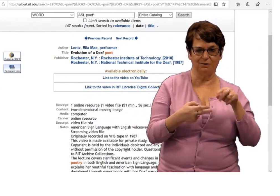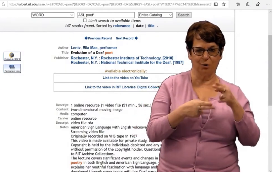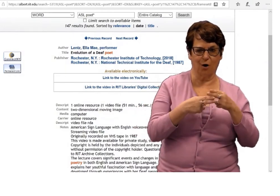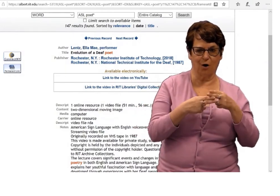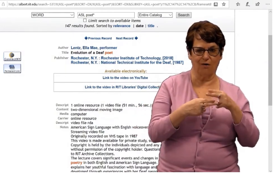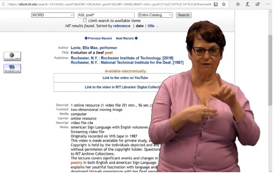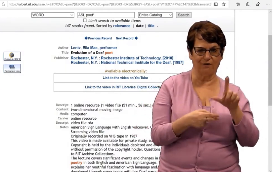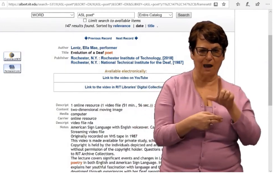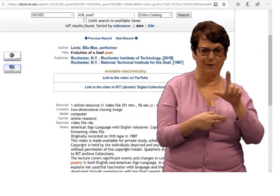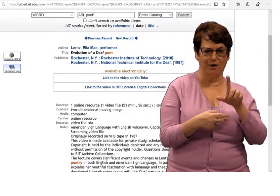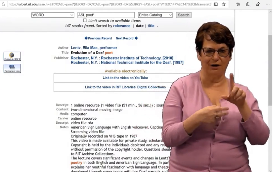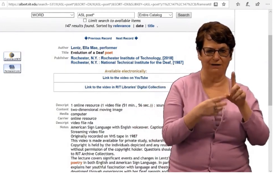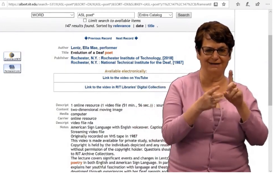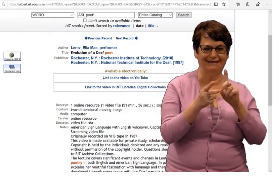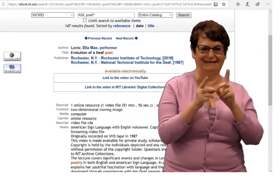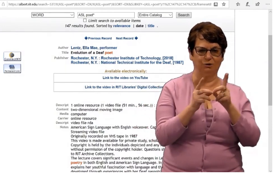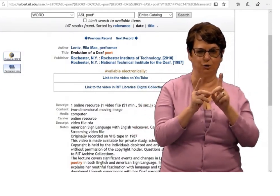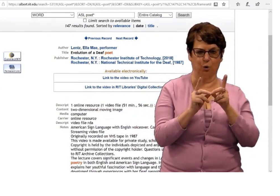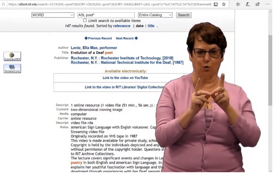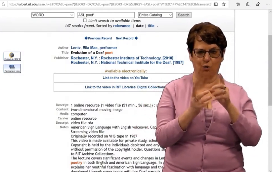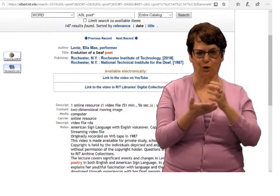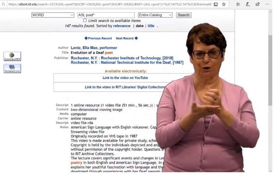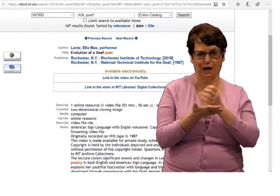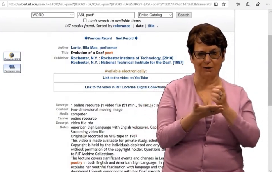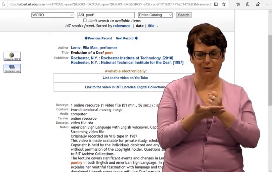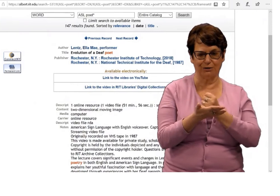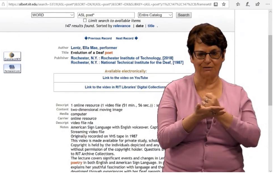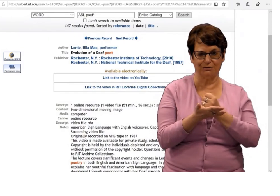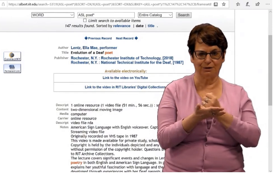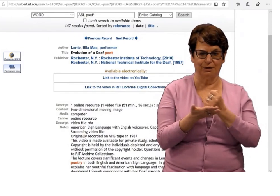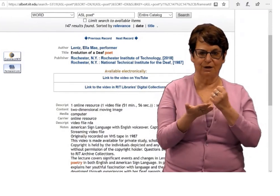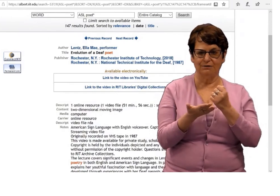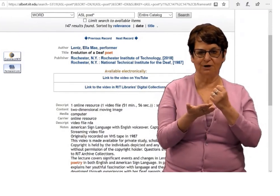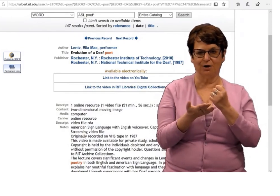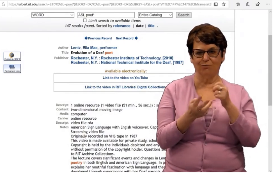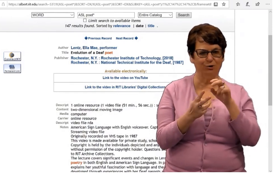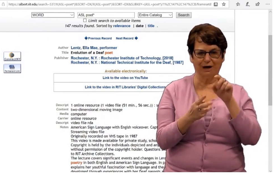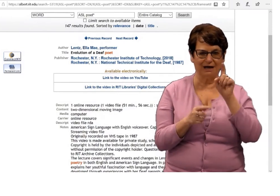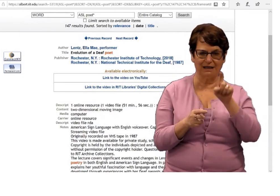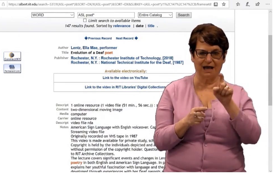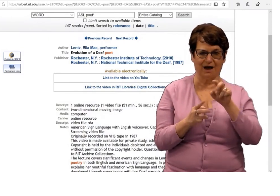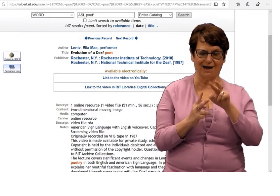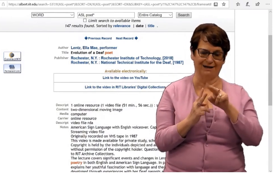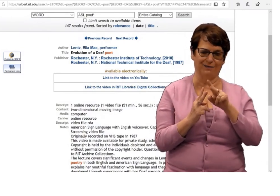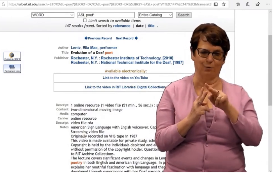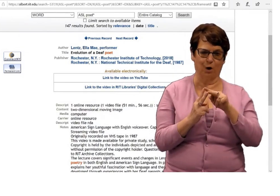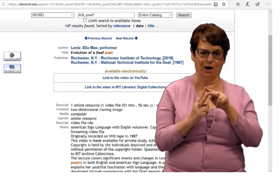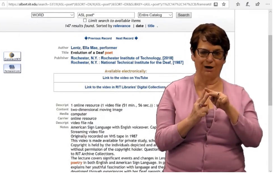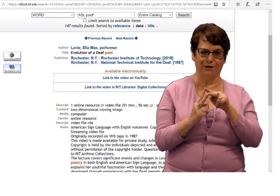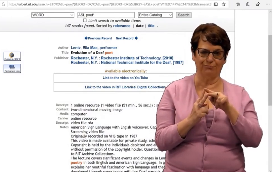and the second one is called The Library's Digital Collections.